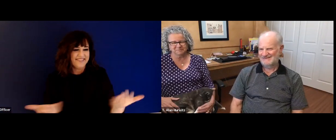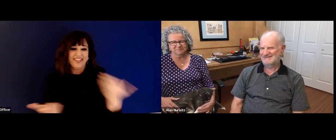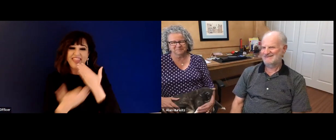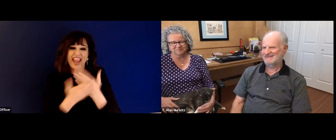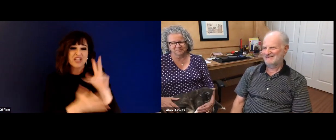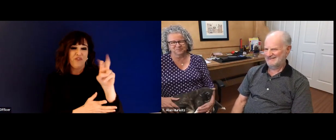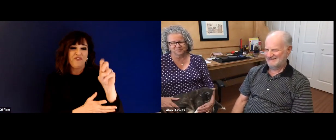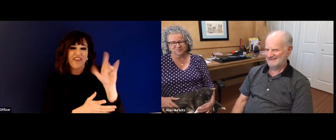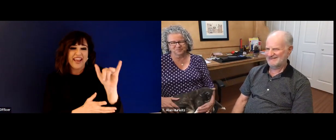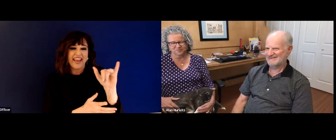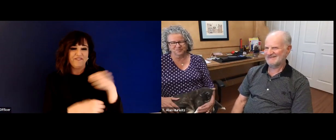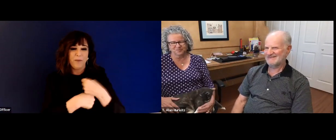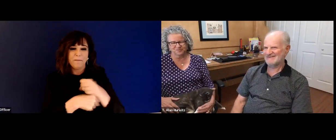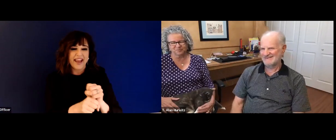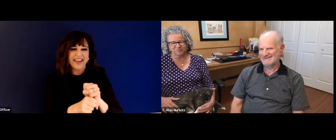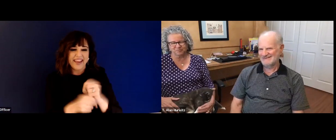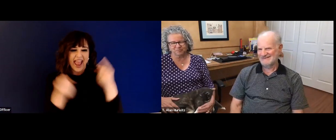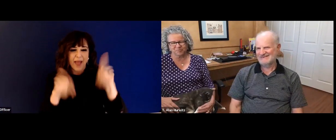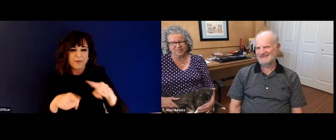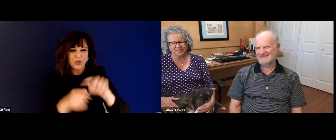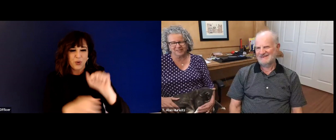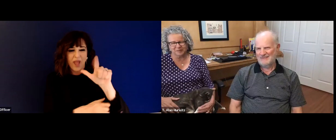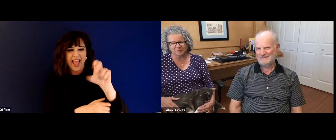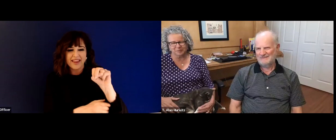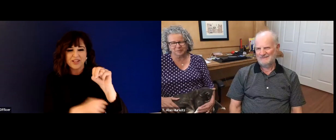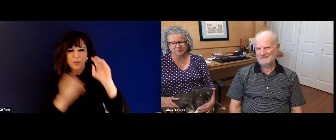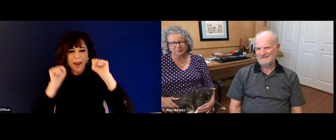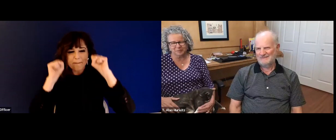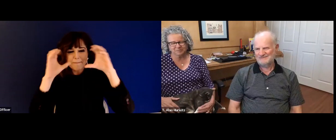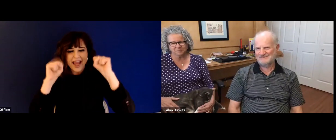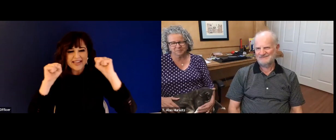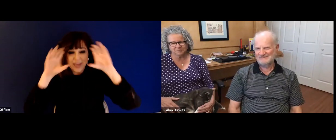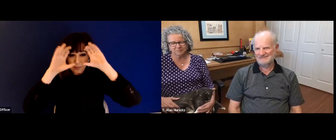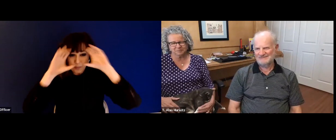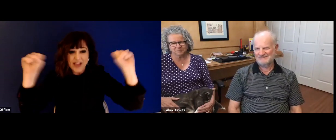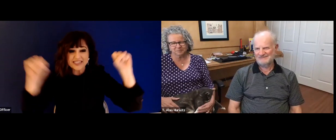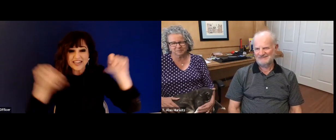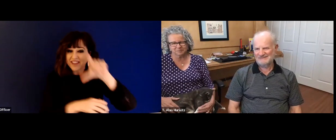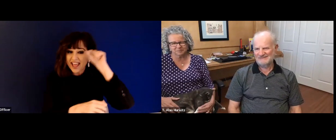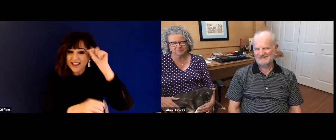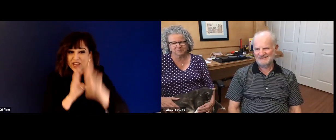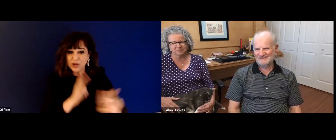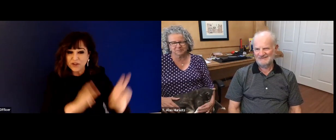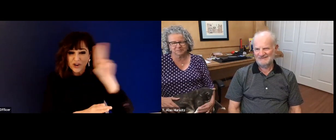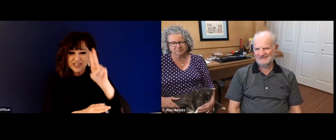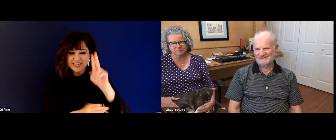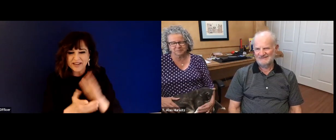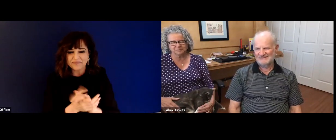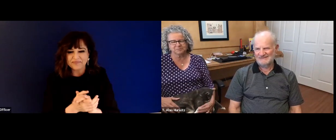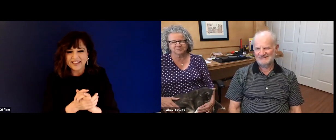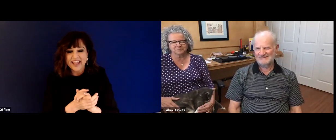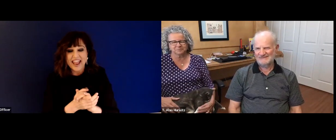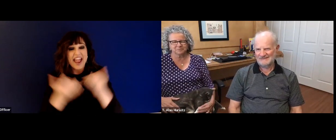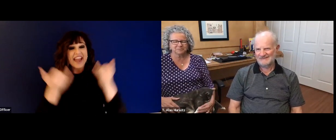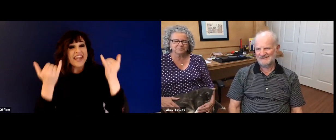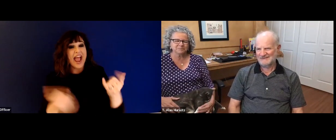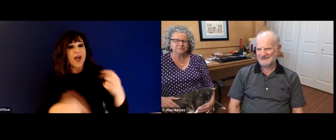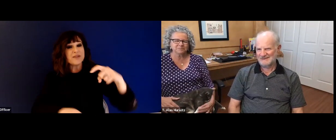hard, and said, Let's go in. Thanks to Vicki. Really, you